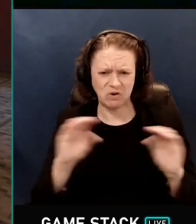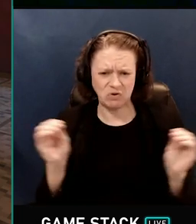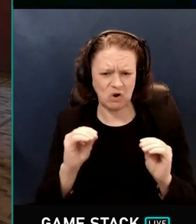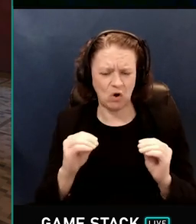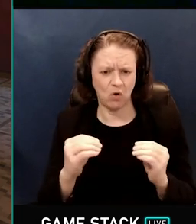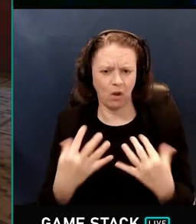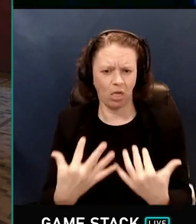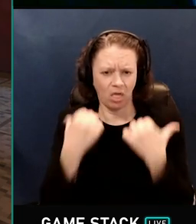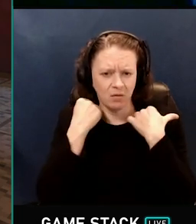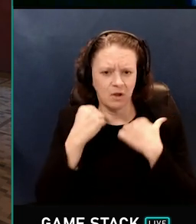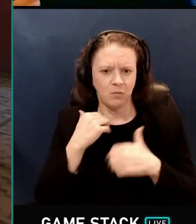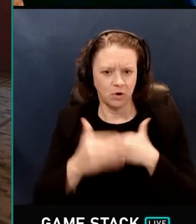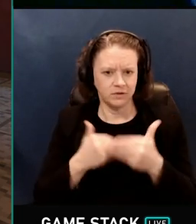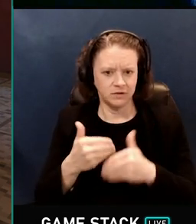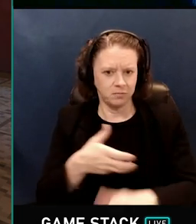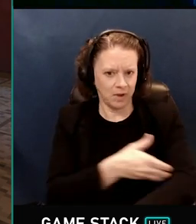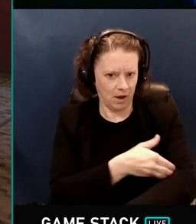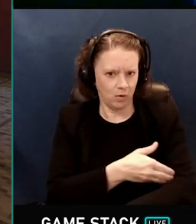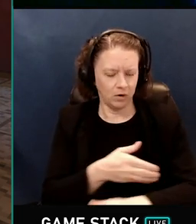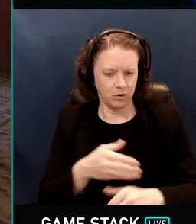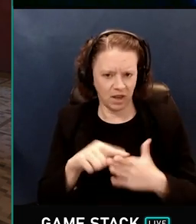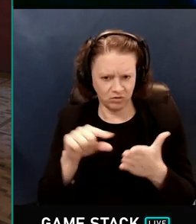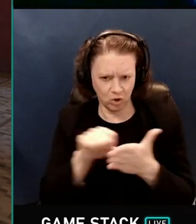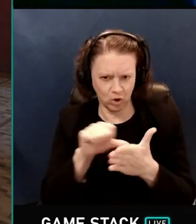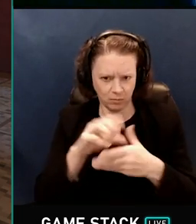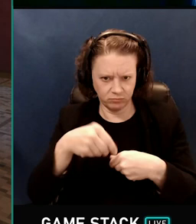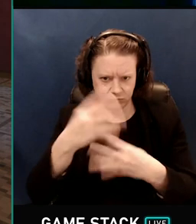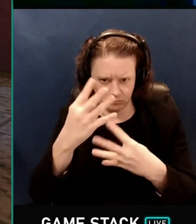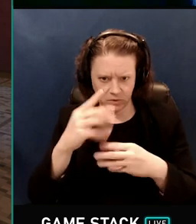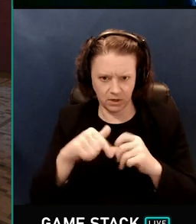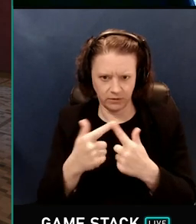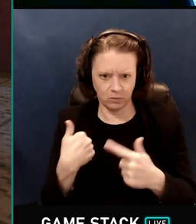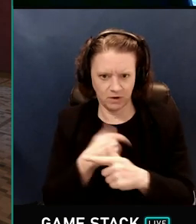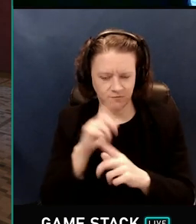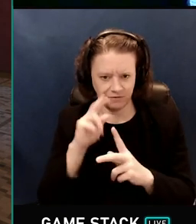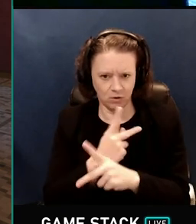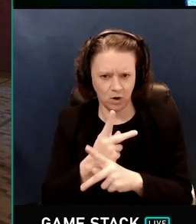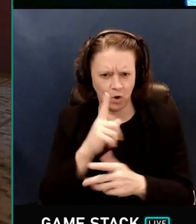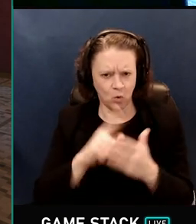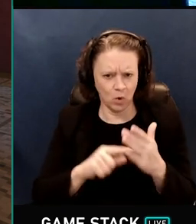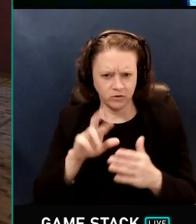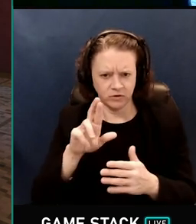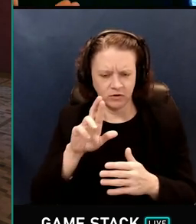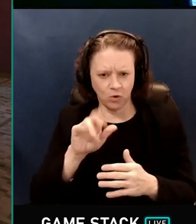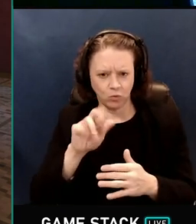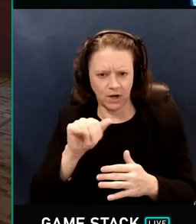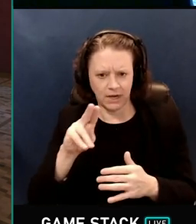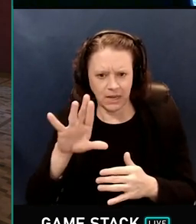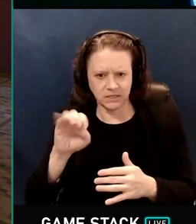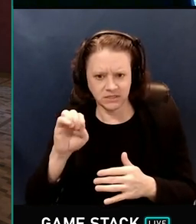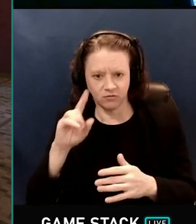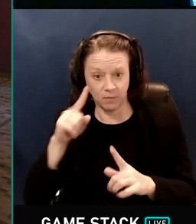And they give us a good estimate when we want to ask: What is the radiance from this point and in this direction?